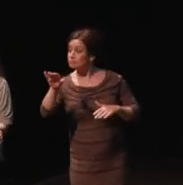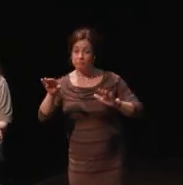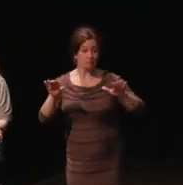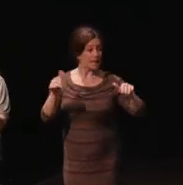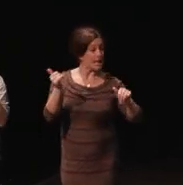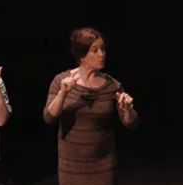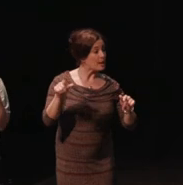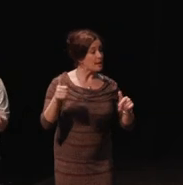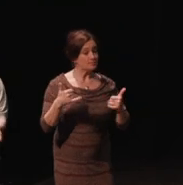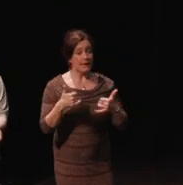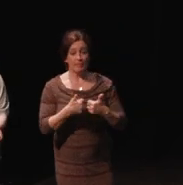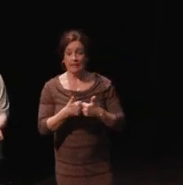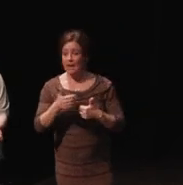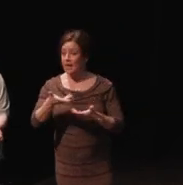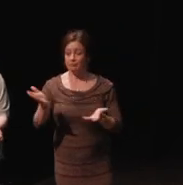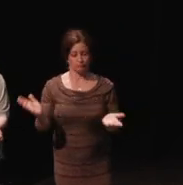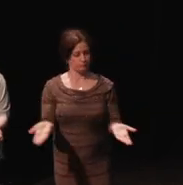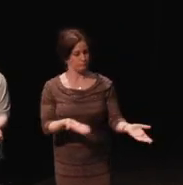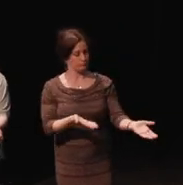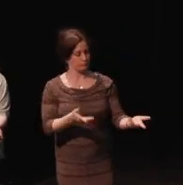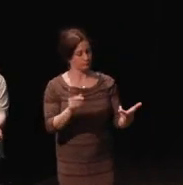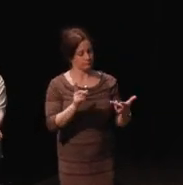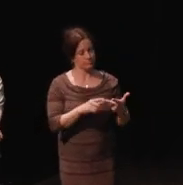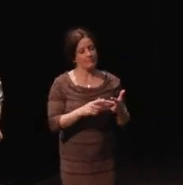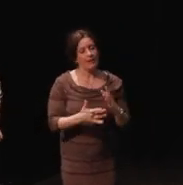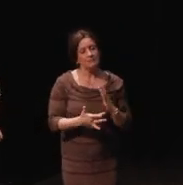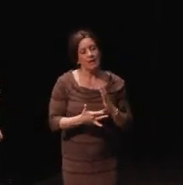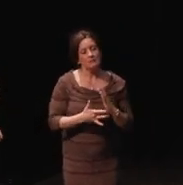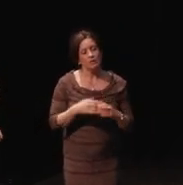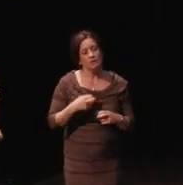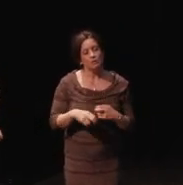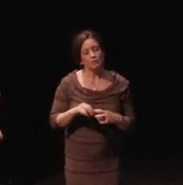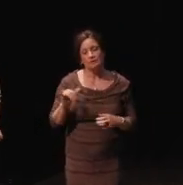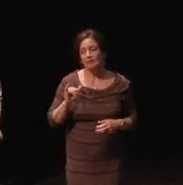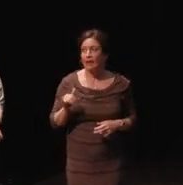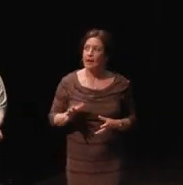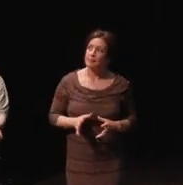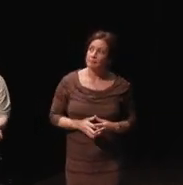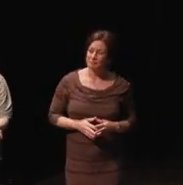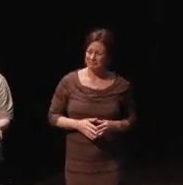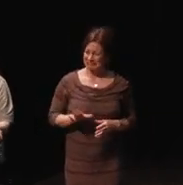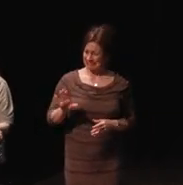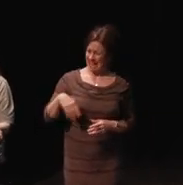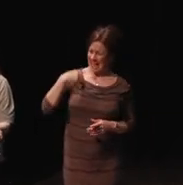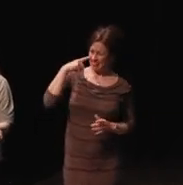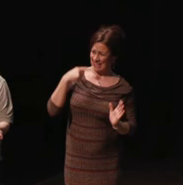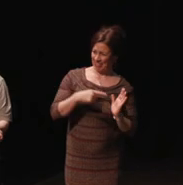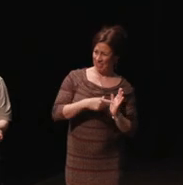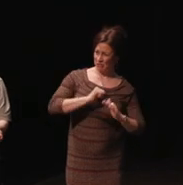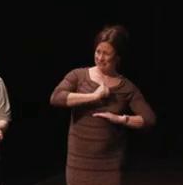type of thing. Go for it. Technical issues would be like, ''I think there's a setting but I don't know how to turn it on,